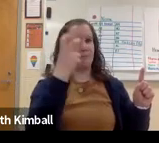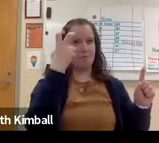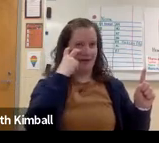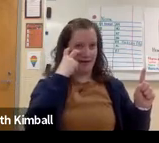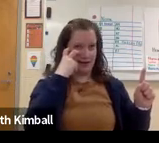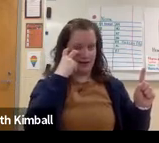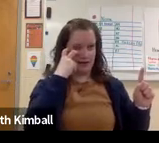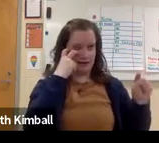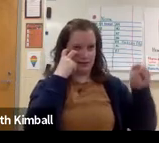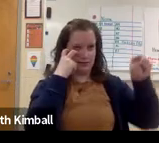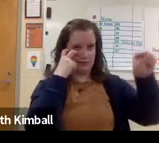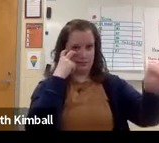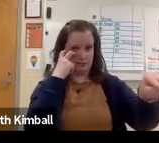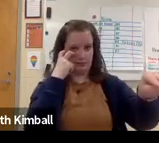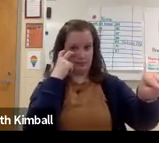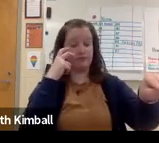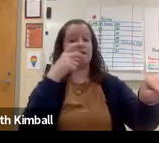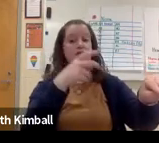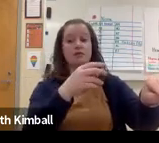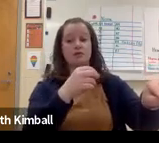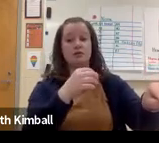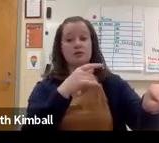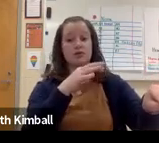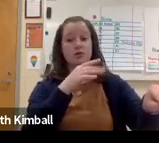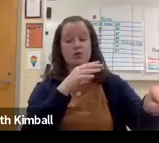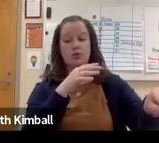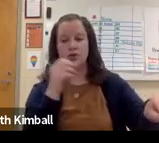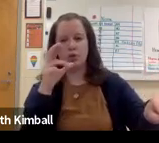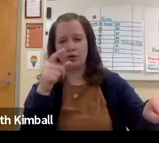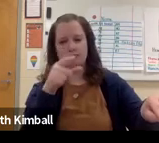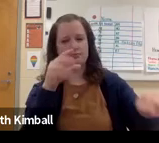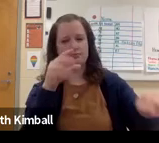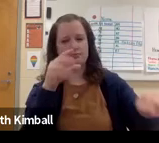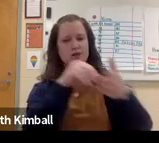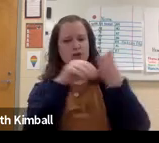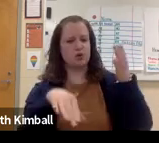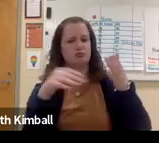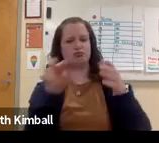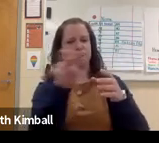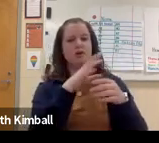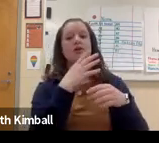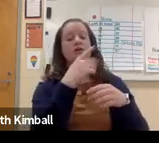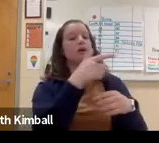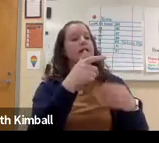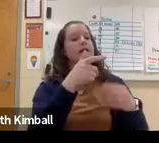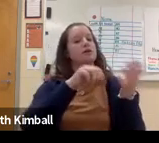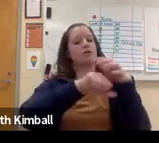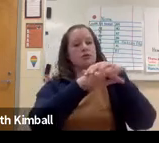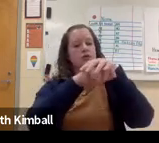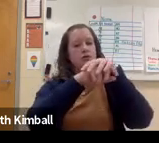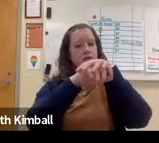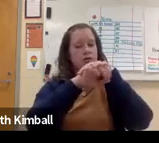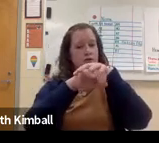you'll see the bald man who is deaf and blind,